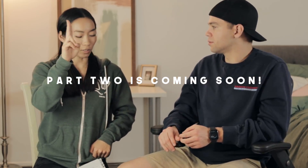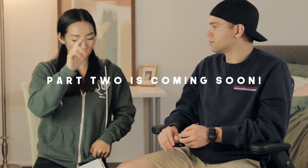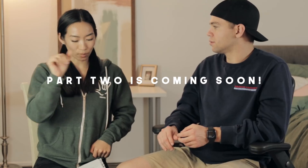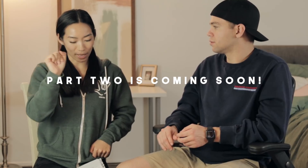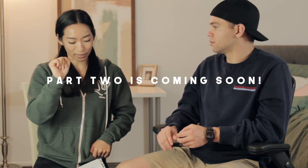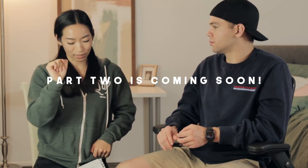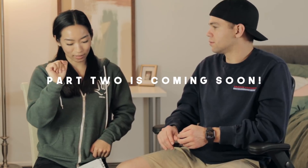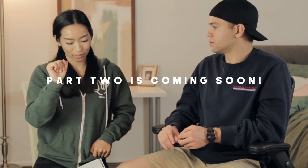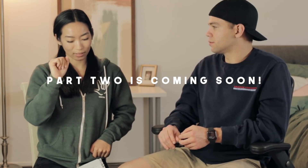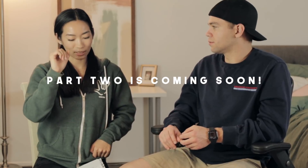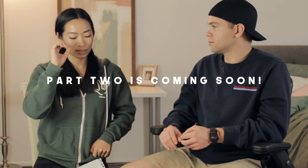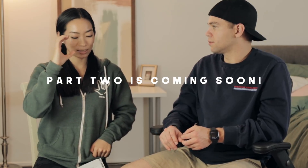b) U.S.